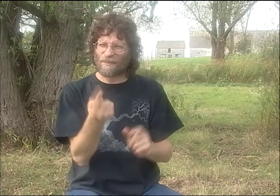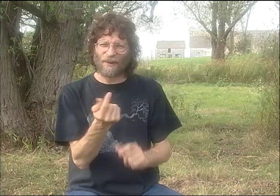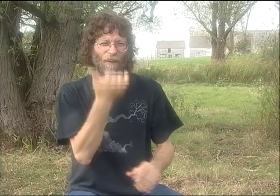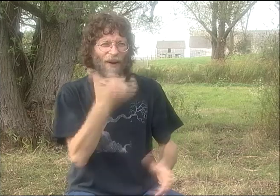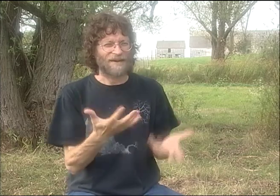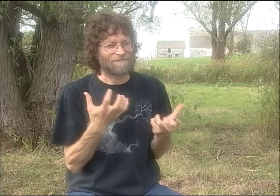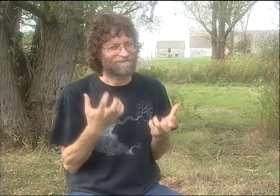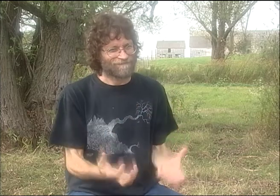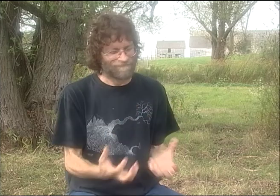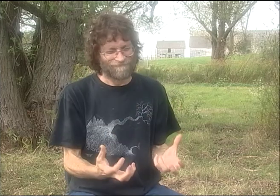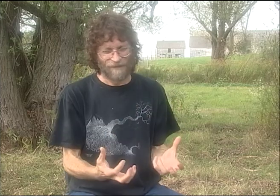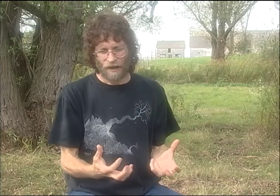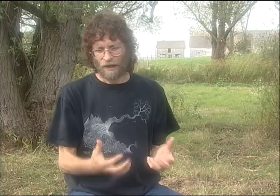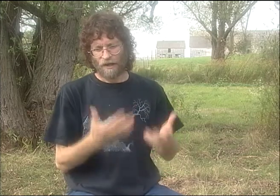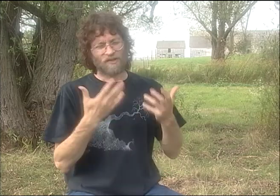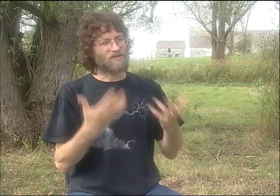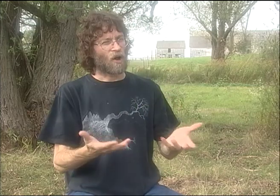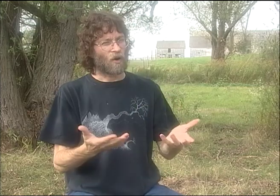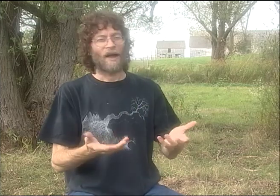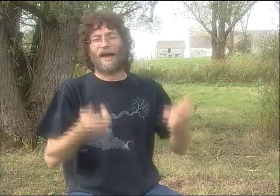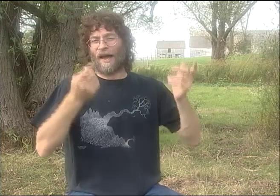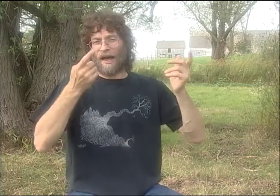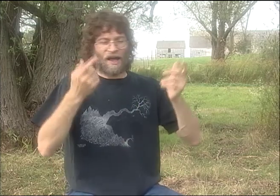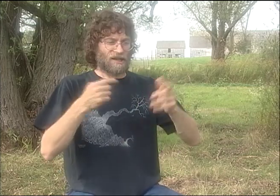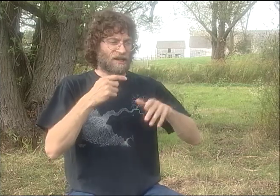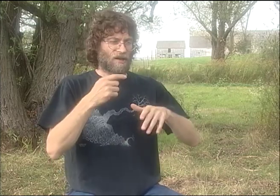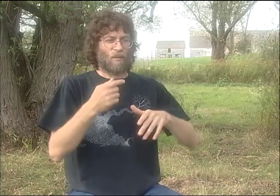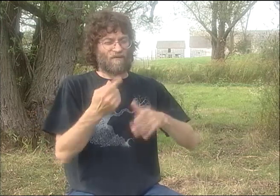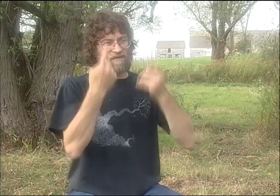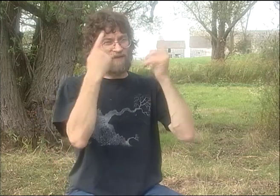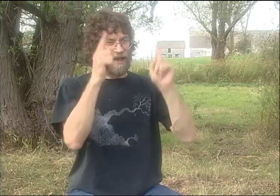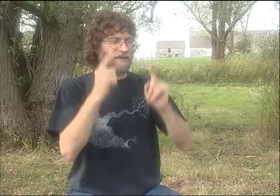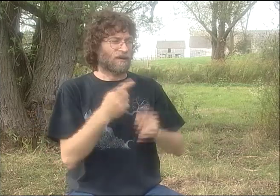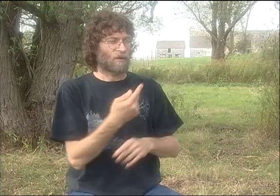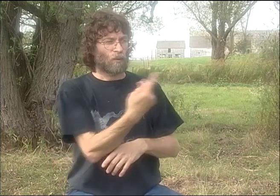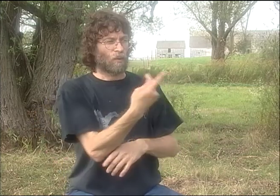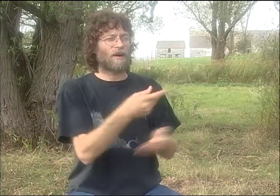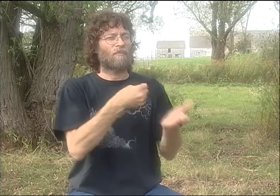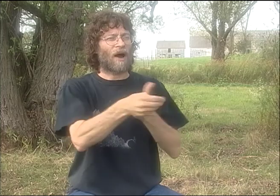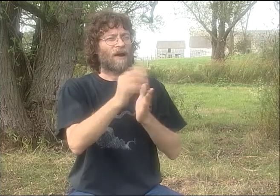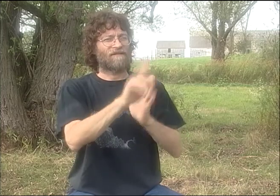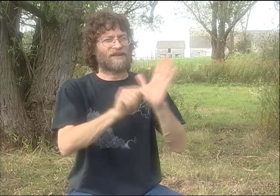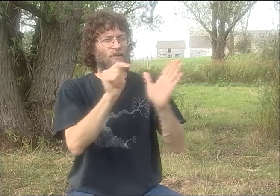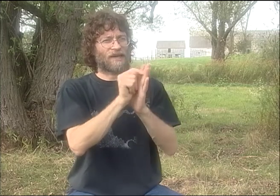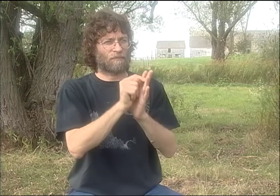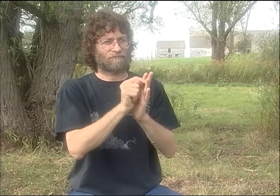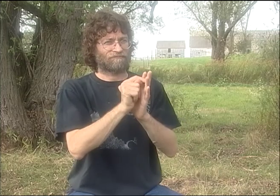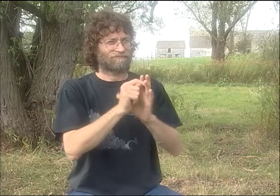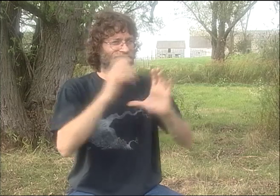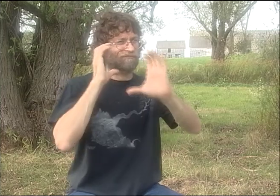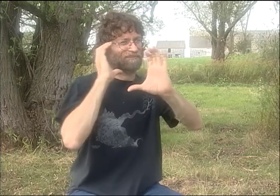"IT HAD SOMETHING TO DO WITH THE SUN COMING UP. OH, RATS." YOU KNOW, WE JUST DIDN'T HAVE IT. MAYBE THE RIGHT SIGN, BUT COULDN'T FIGURE